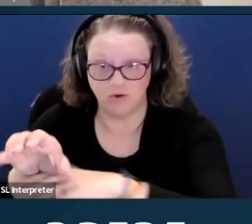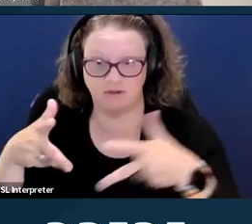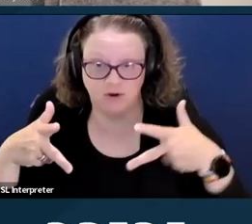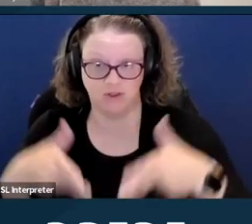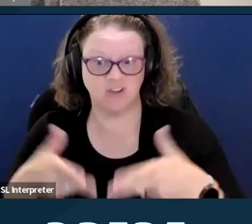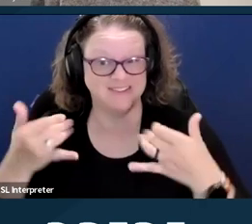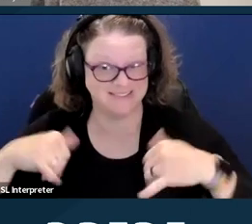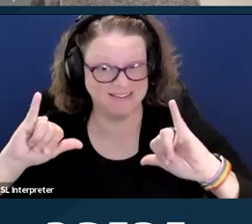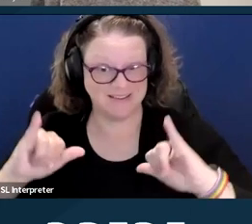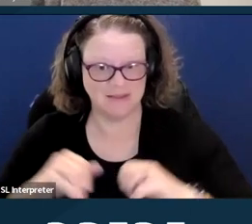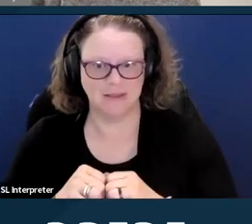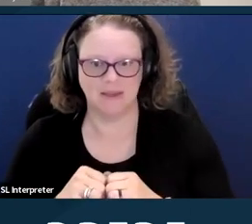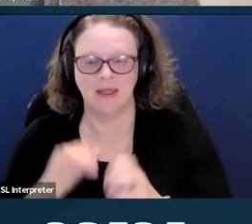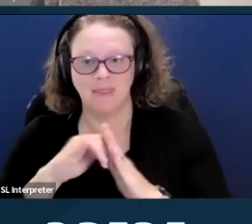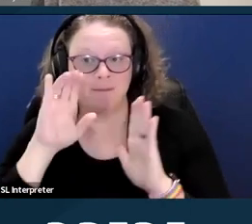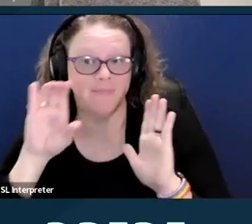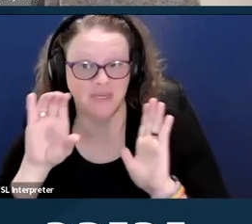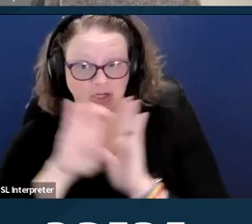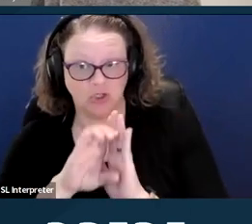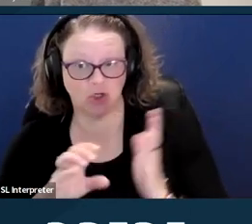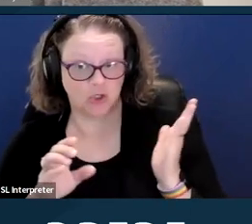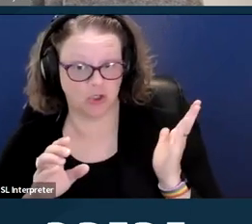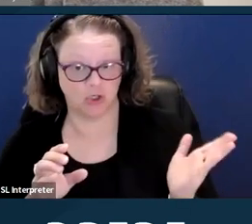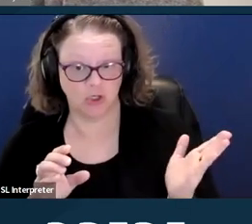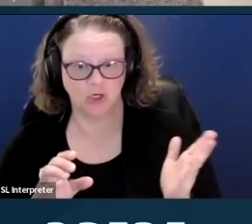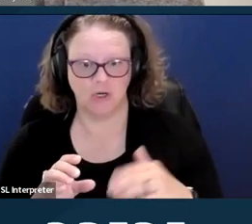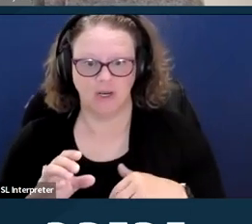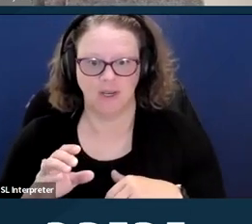in this case, Carrie Buck. She's the one with the short dark hair